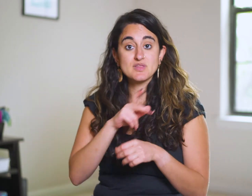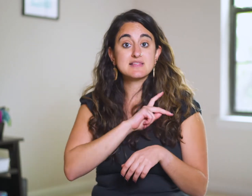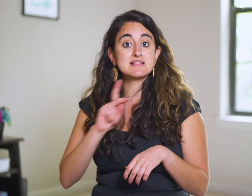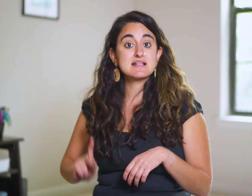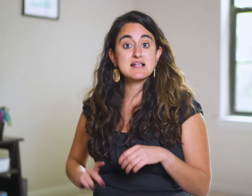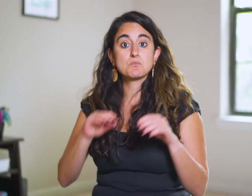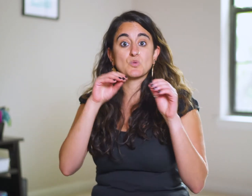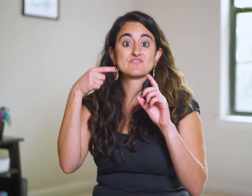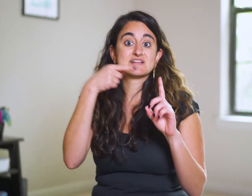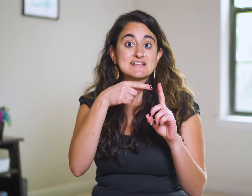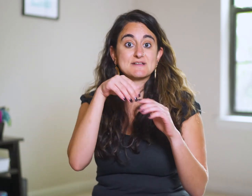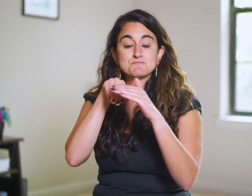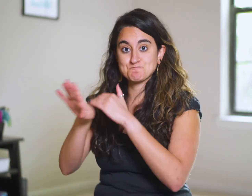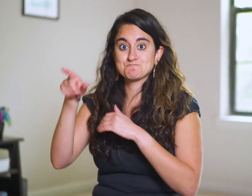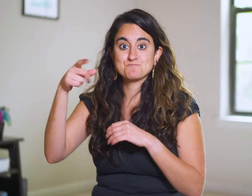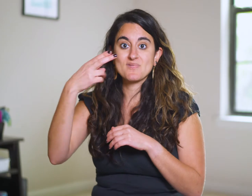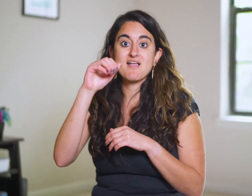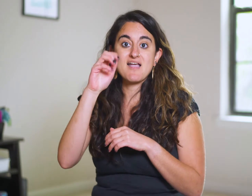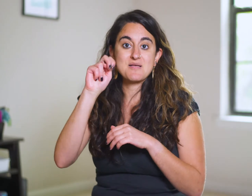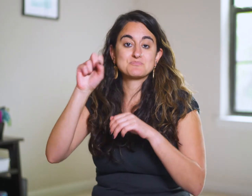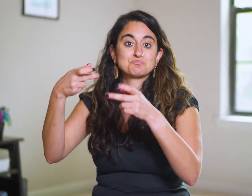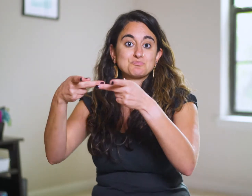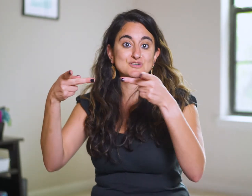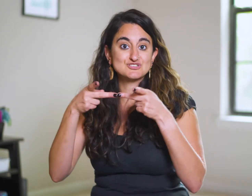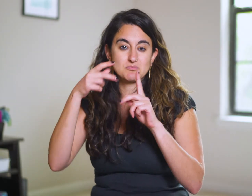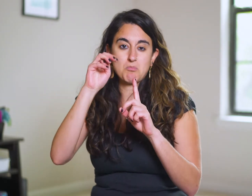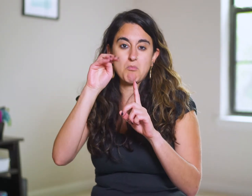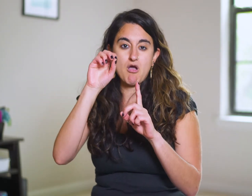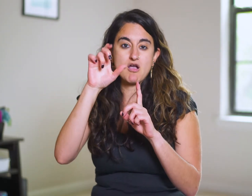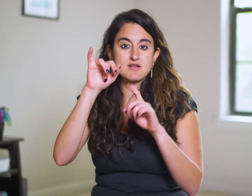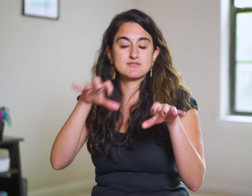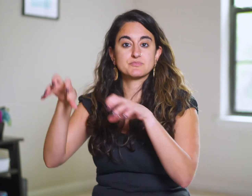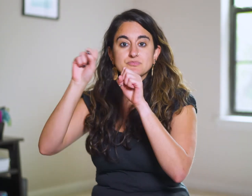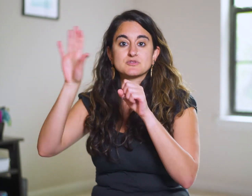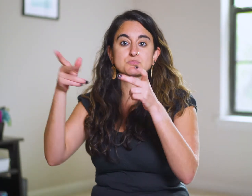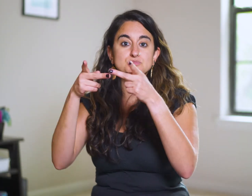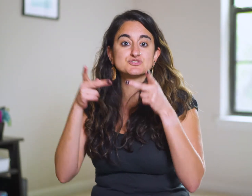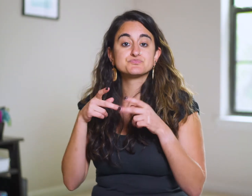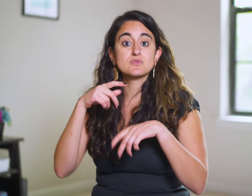The king moves him into Haman’s position.